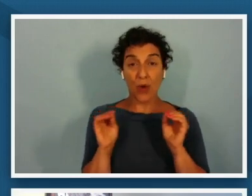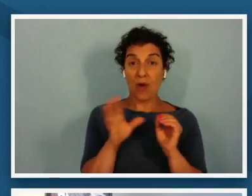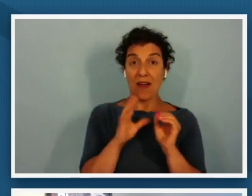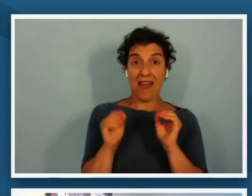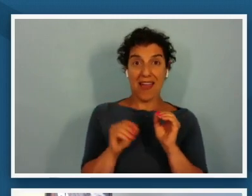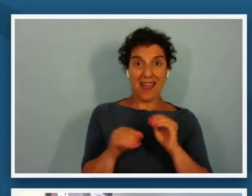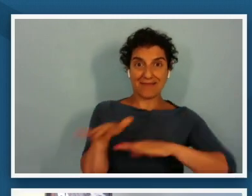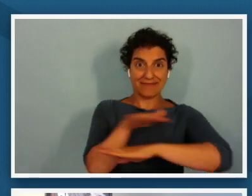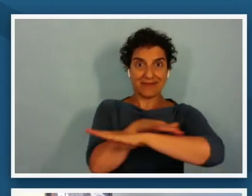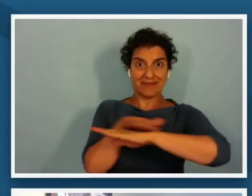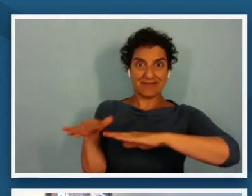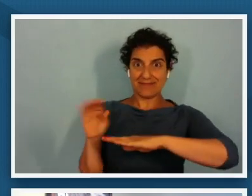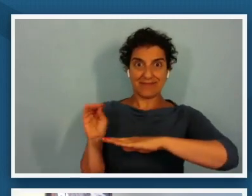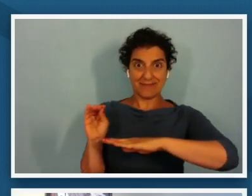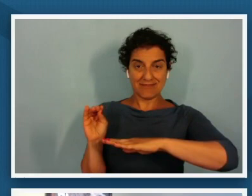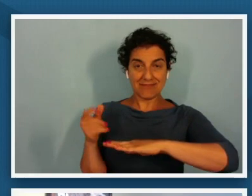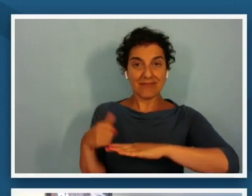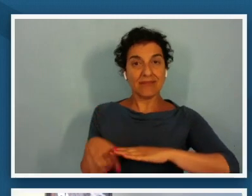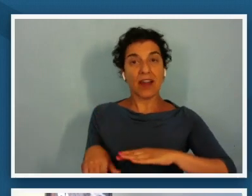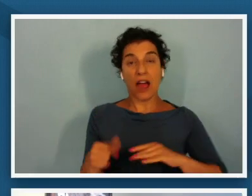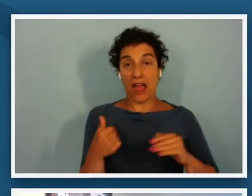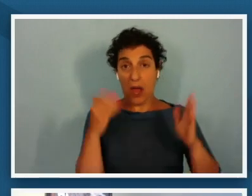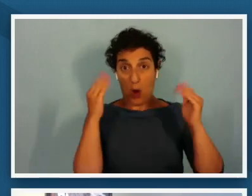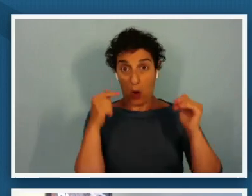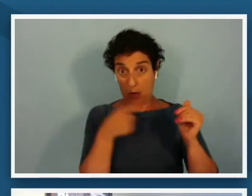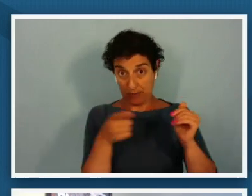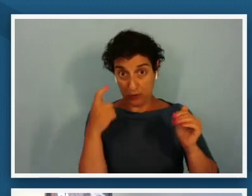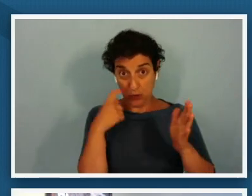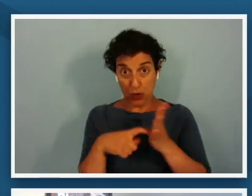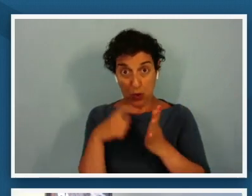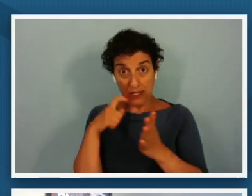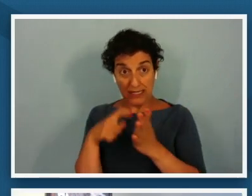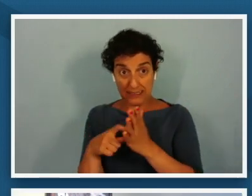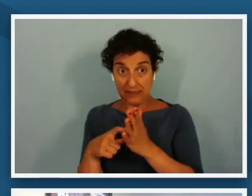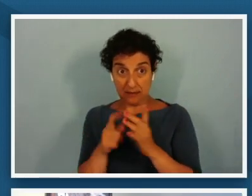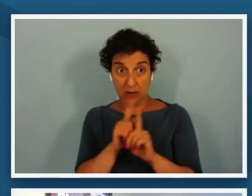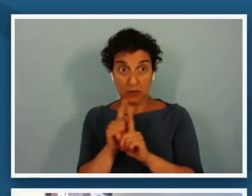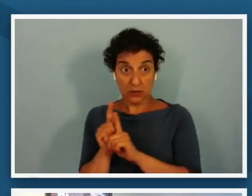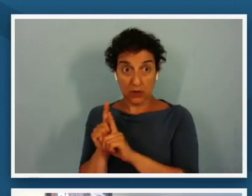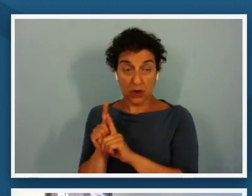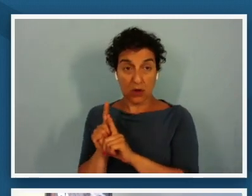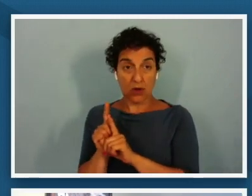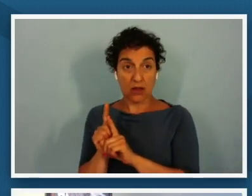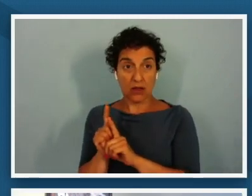and i hope that everyone can notice this um that